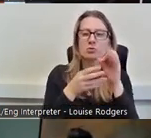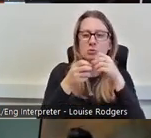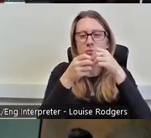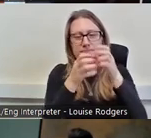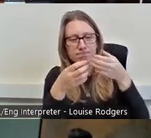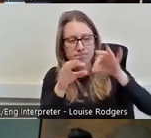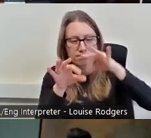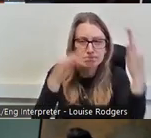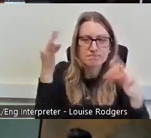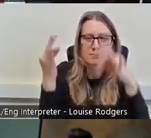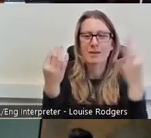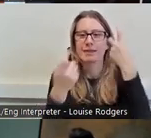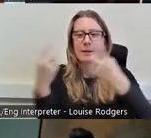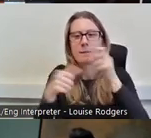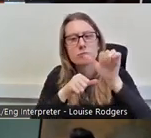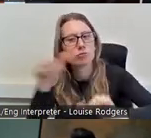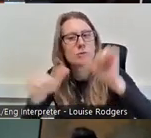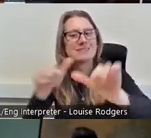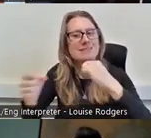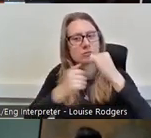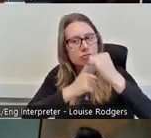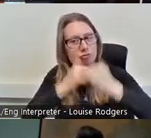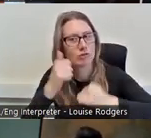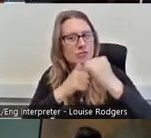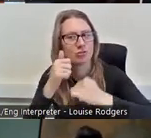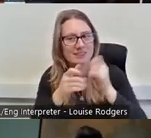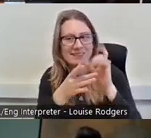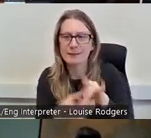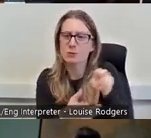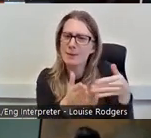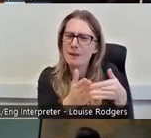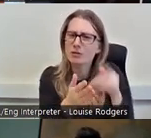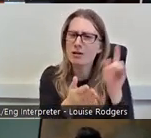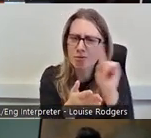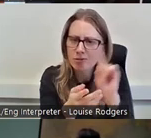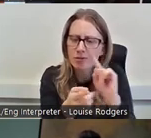processes and structures that are connected to that barrier and how they might need to change,